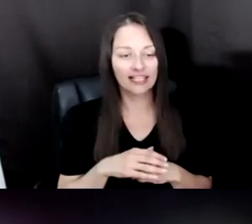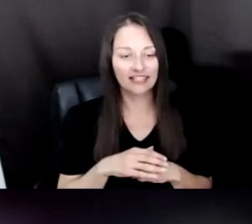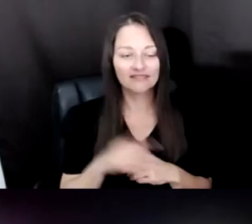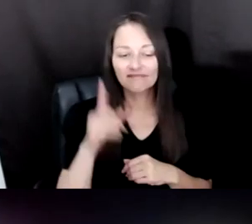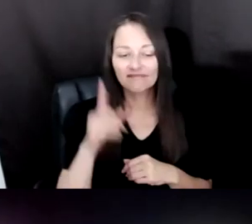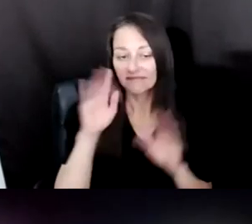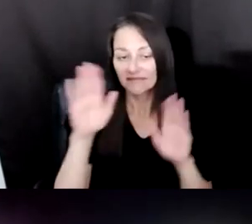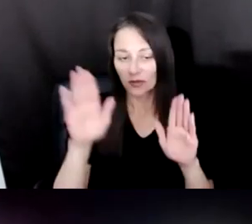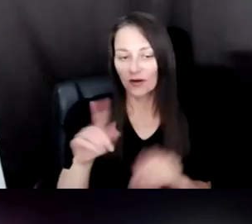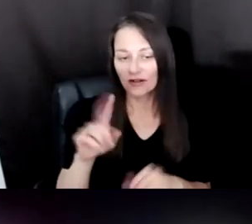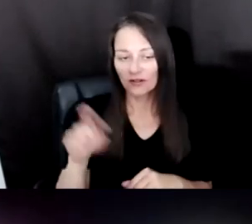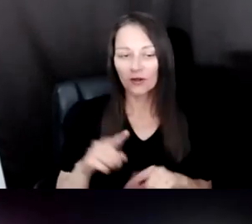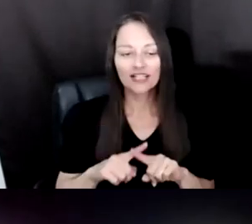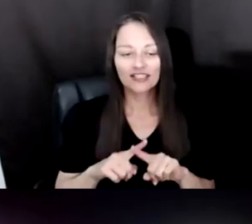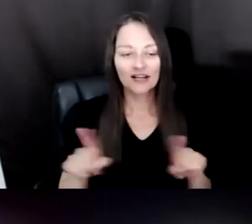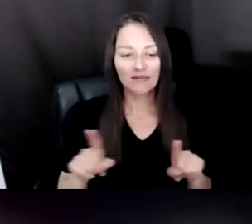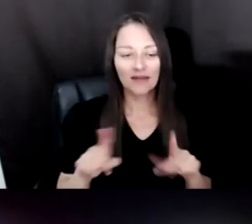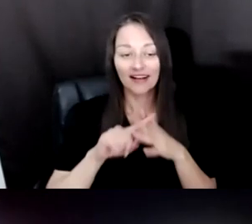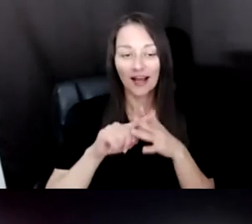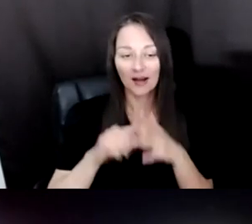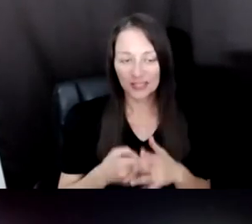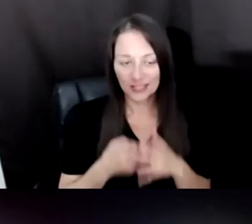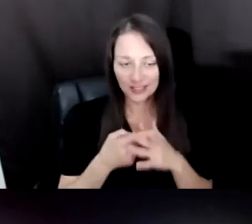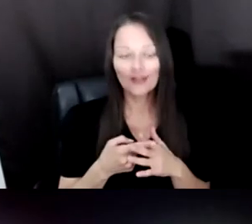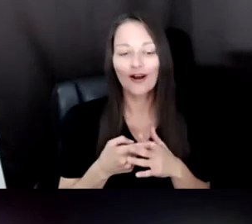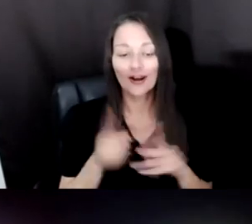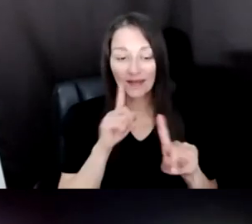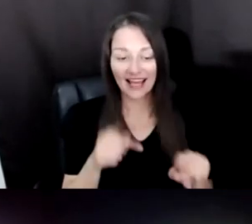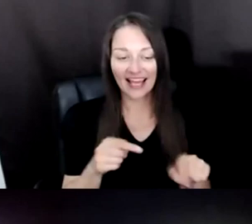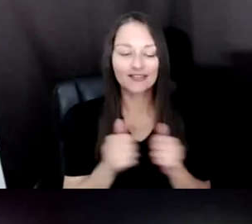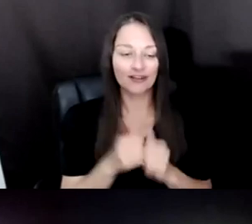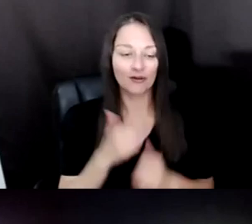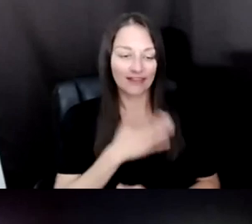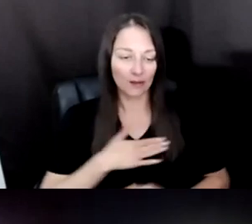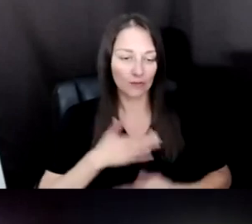LIKE TO START ANSWERING BY APPRECIATING. BECAUSE I THINK APPRECIATION IS ONE OF THE MOST POWERFUL